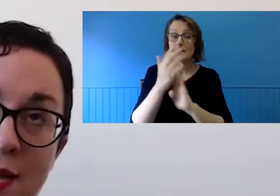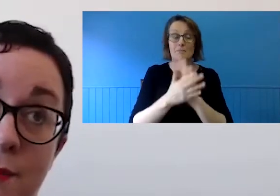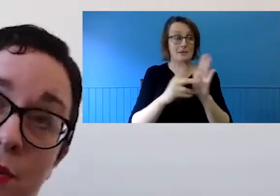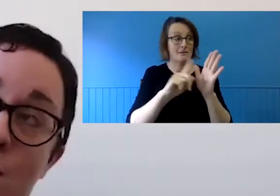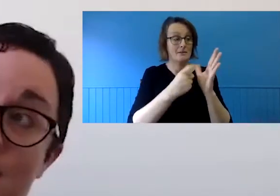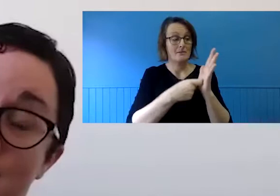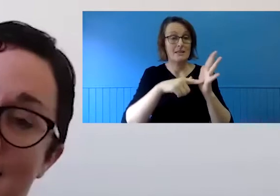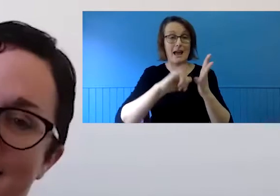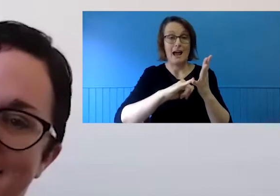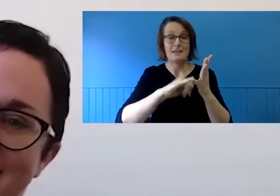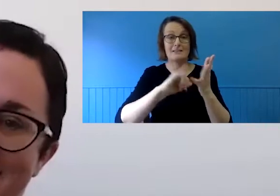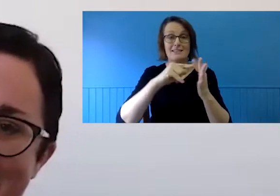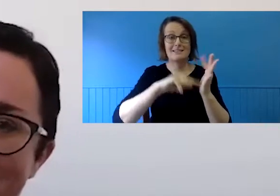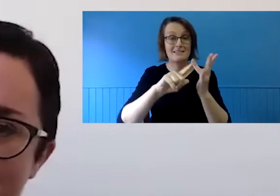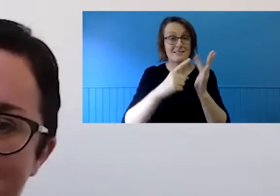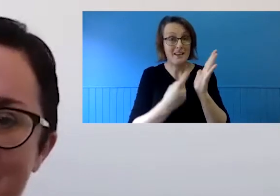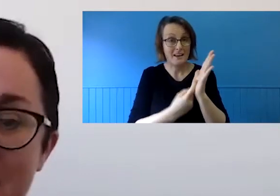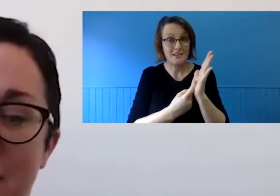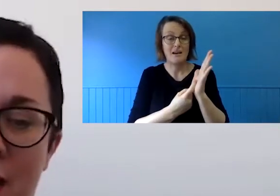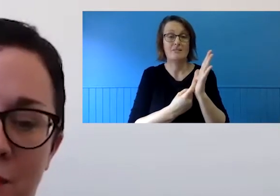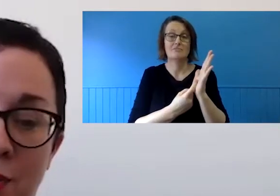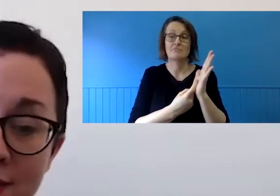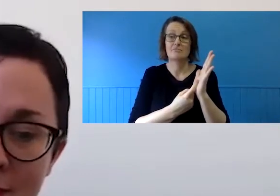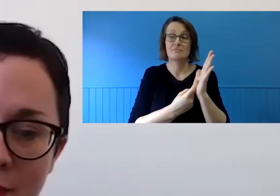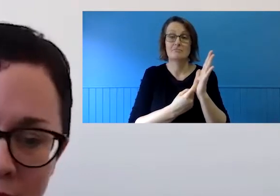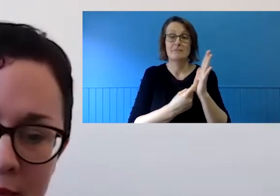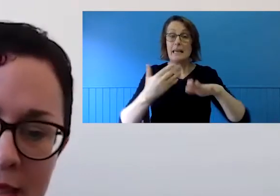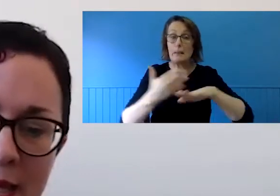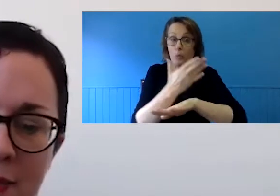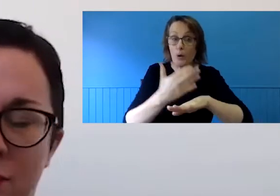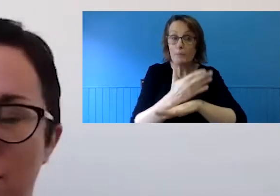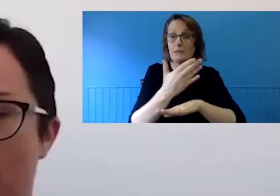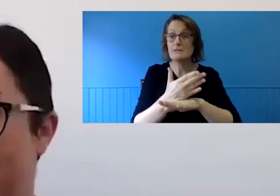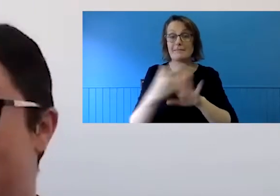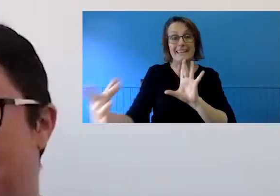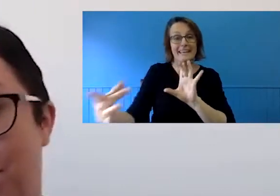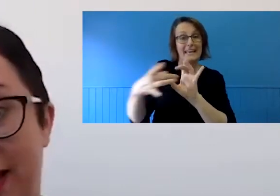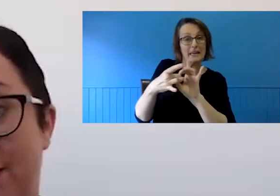employment and engagement more accessible, more flexible or even